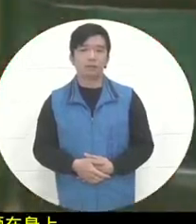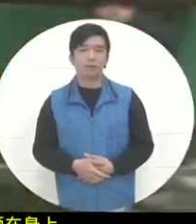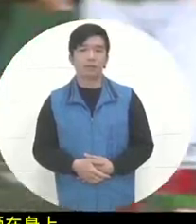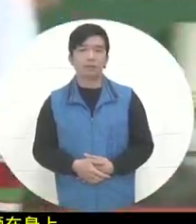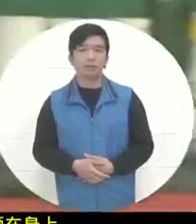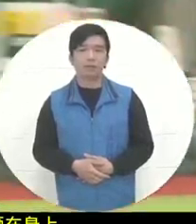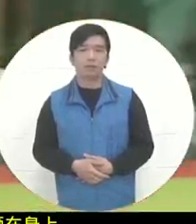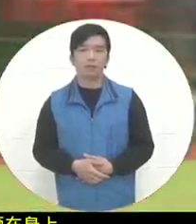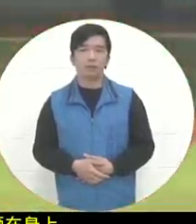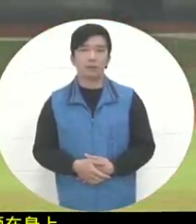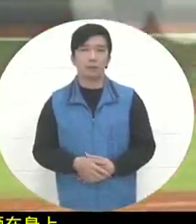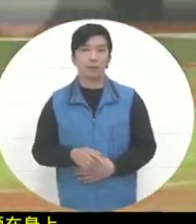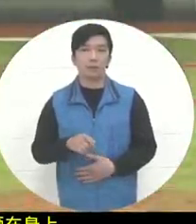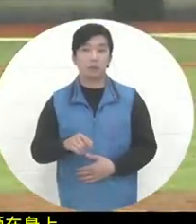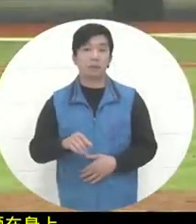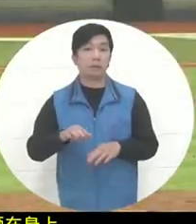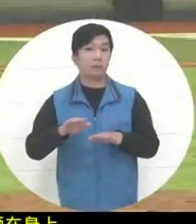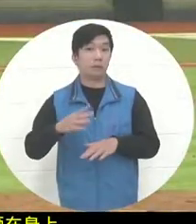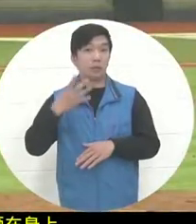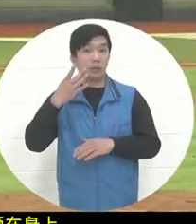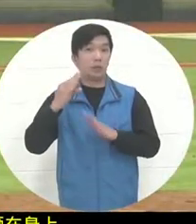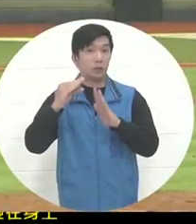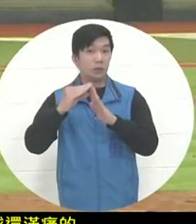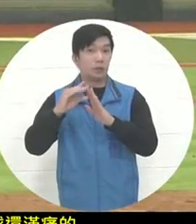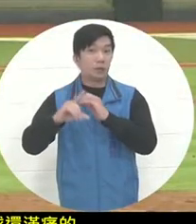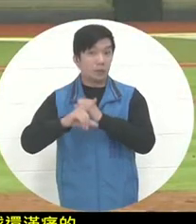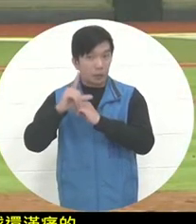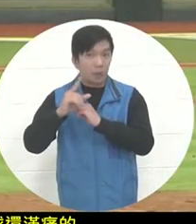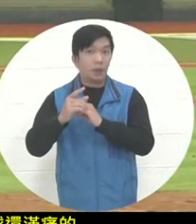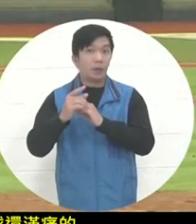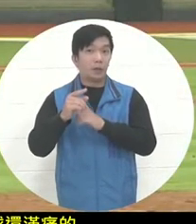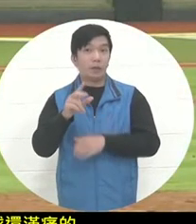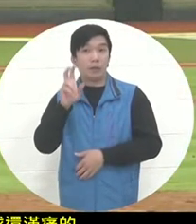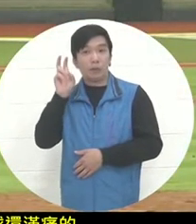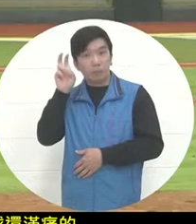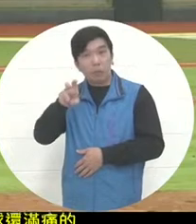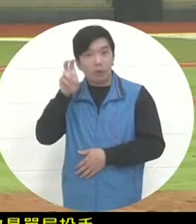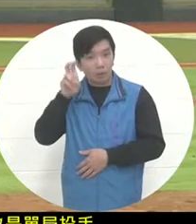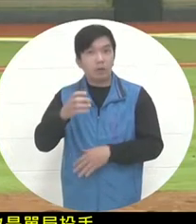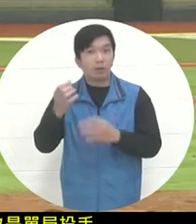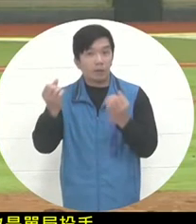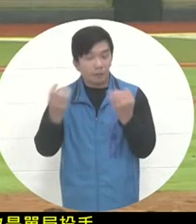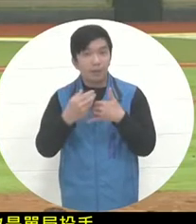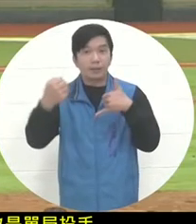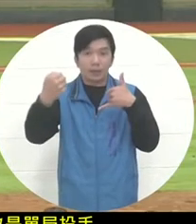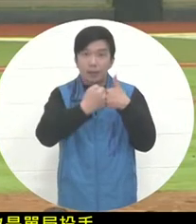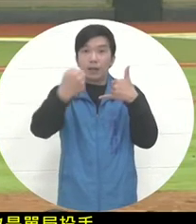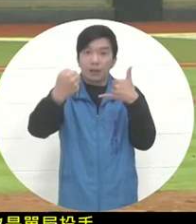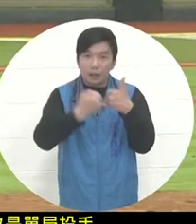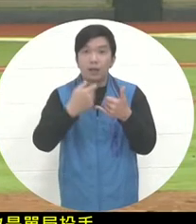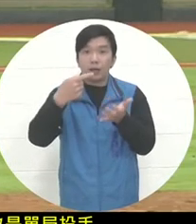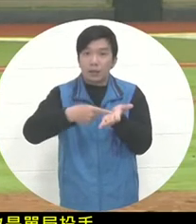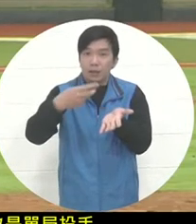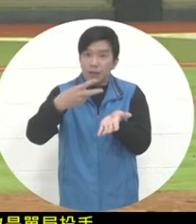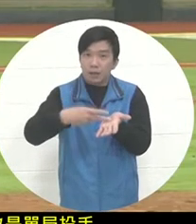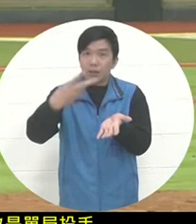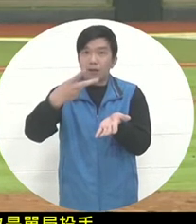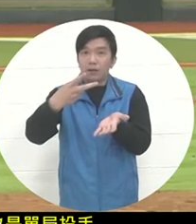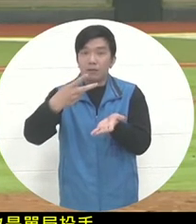game in which Xue Pei faces Mexican batters. This has happened to two people in a row.